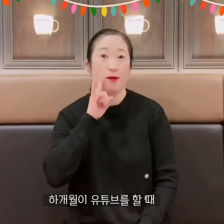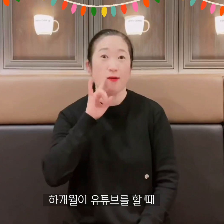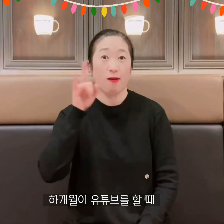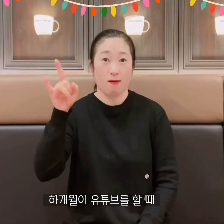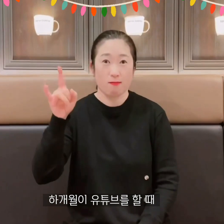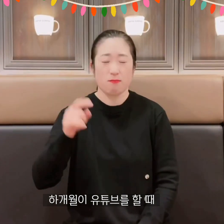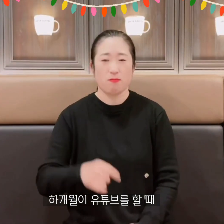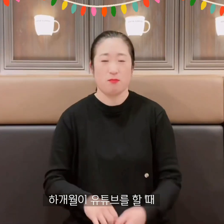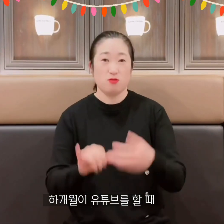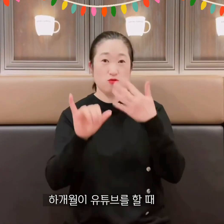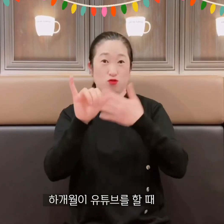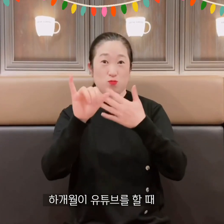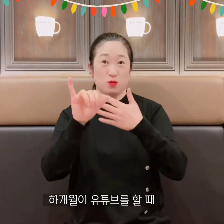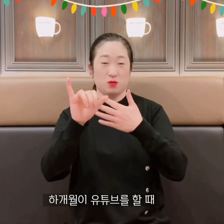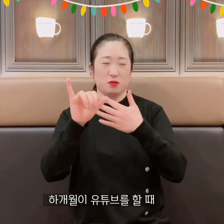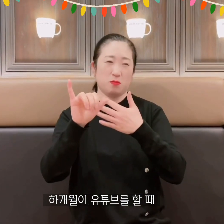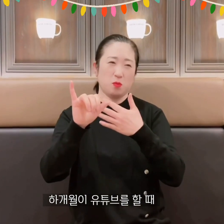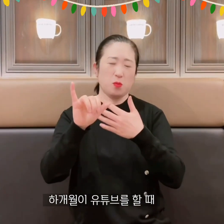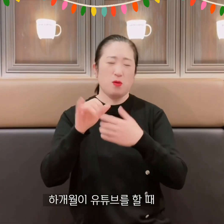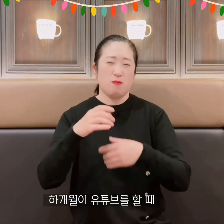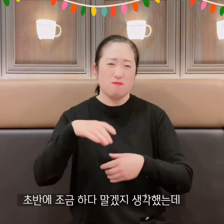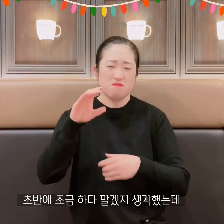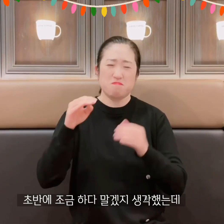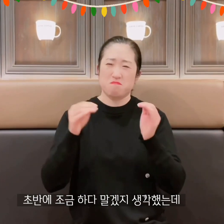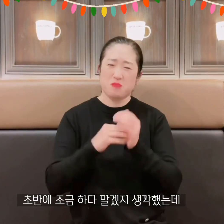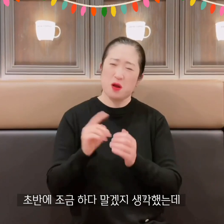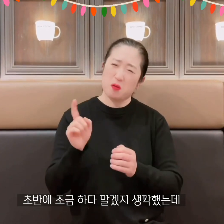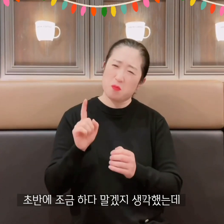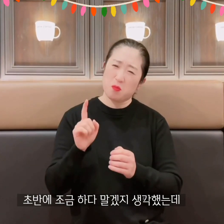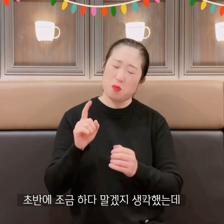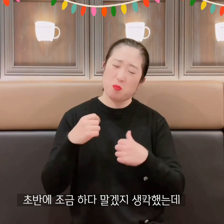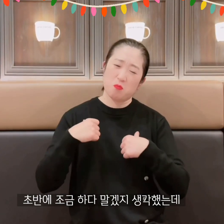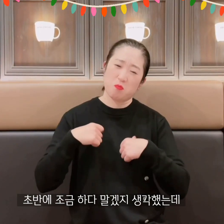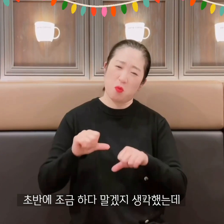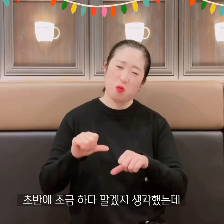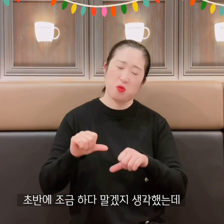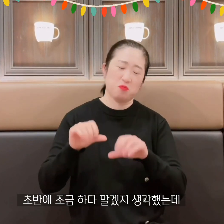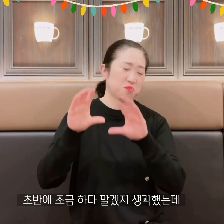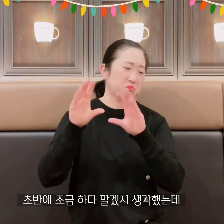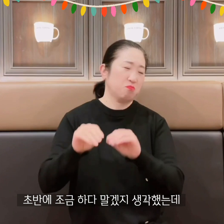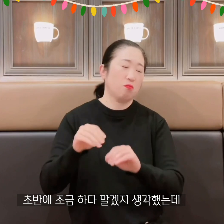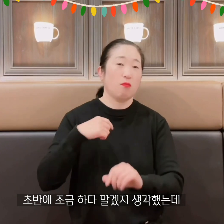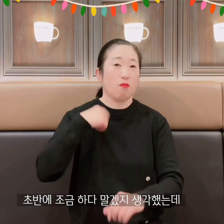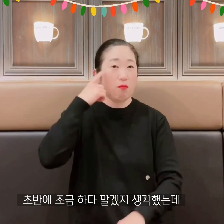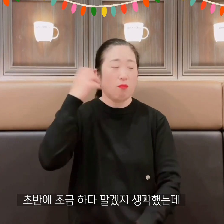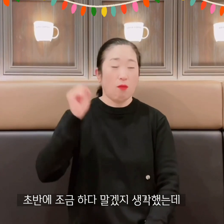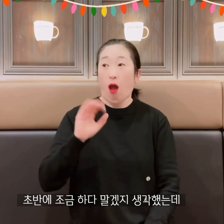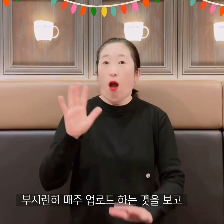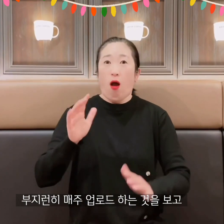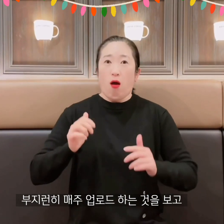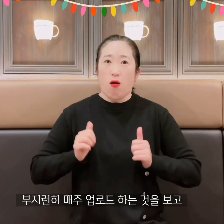When she's on YouTube, at first I thought she'd do it for a little bit.